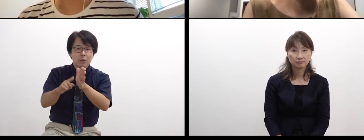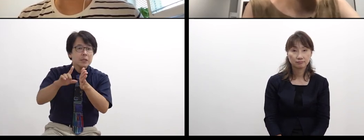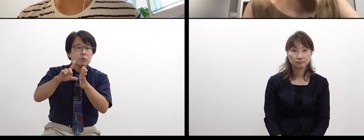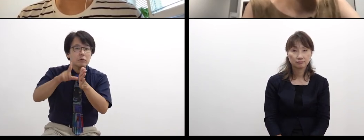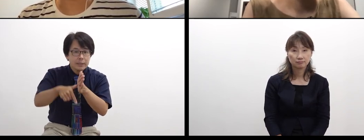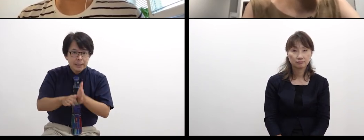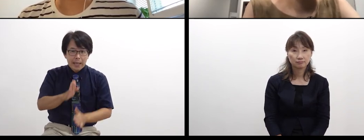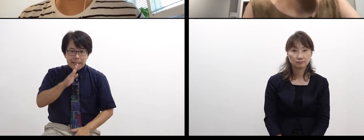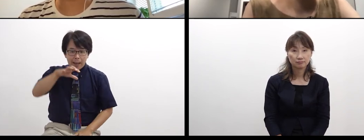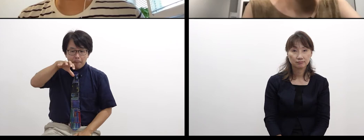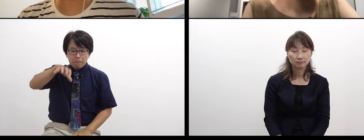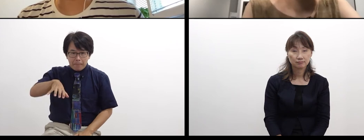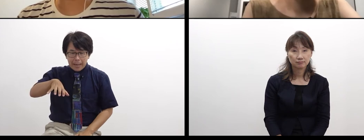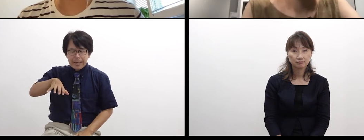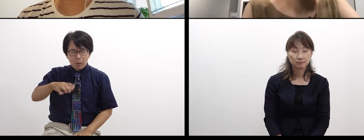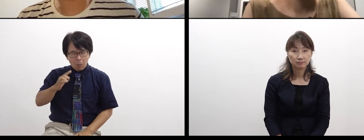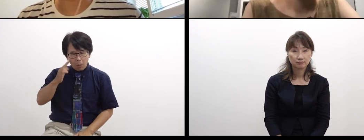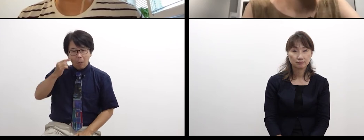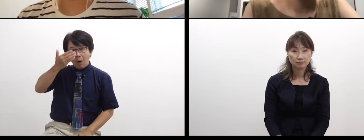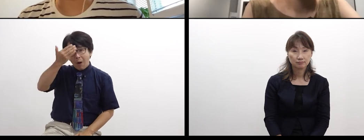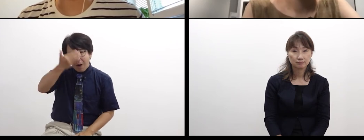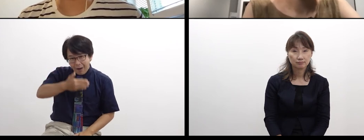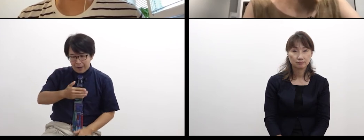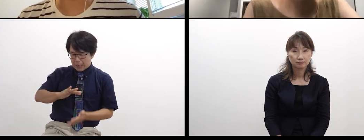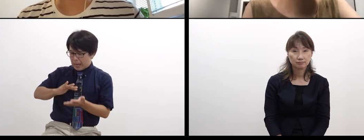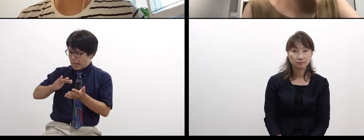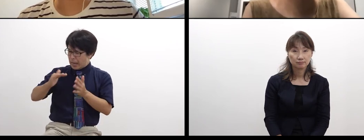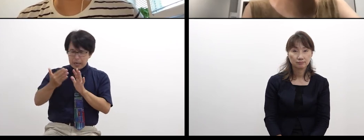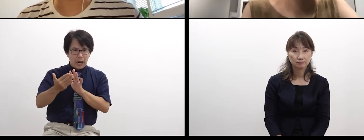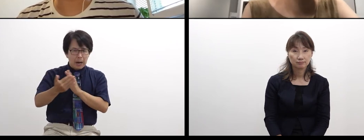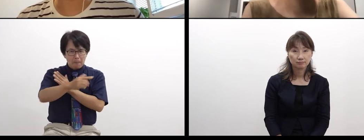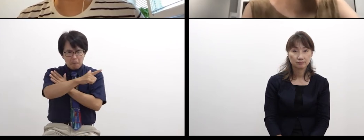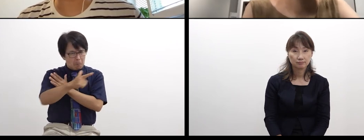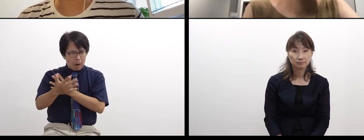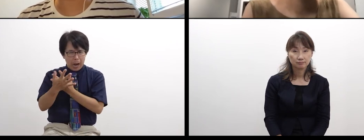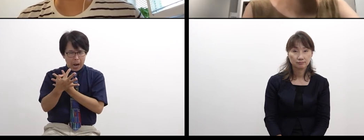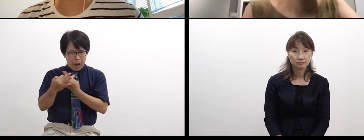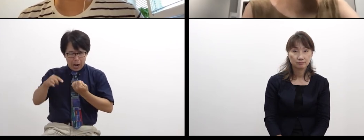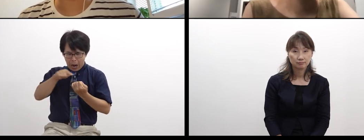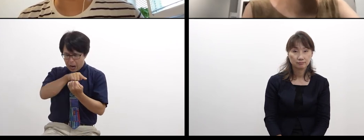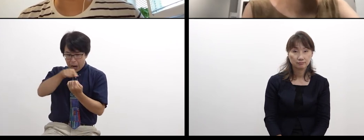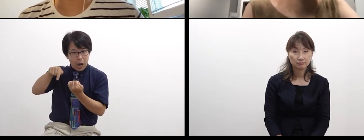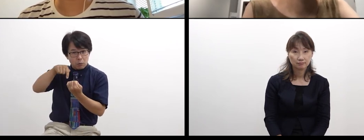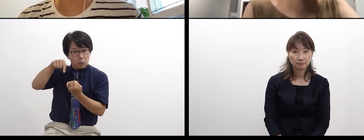what do you think of showing your findings or changes in the project,